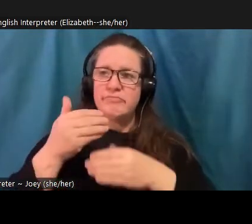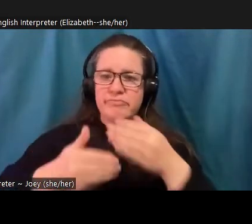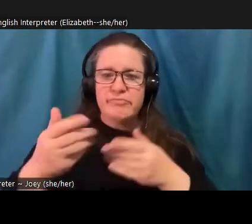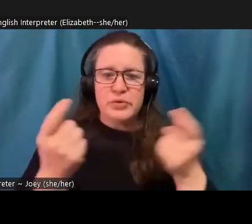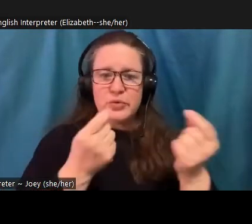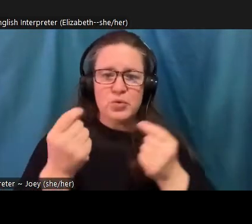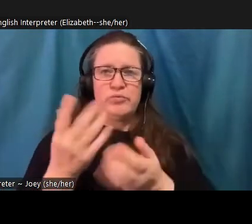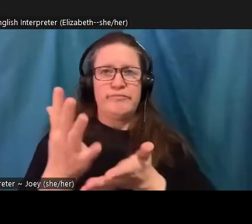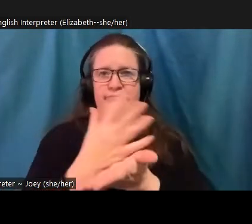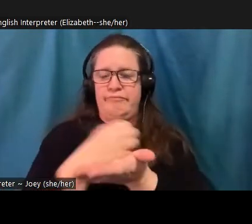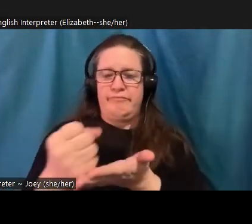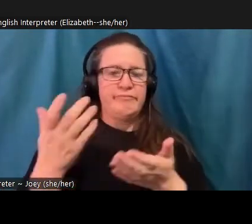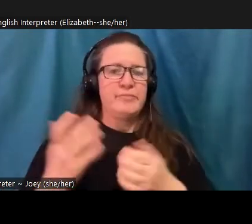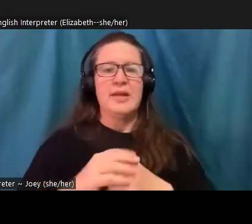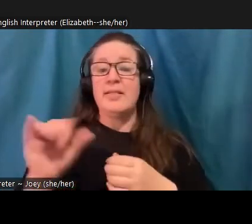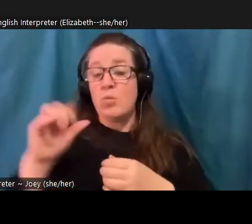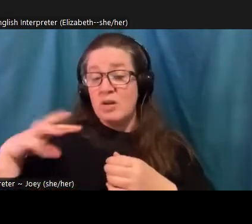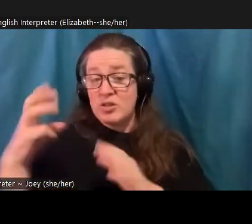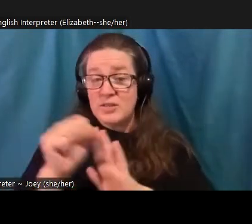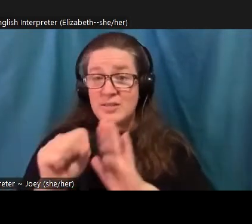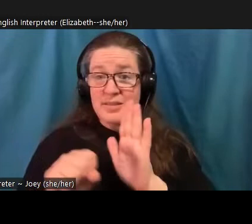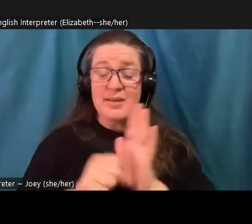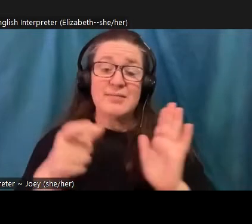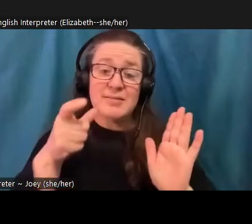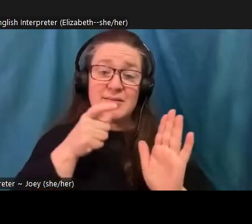regions who can't travel to ancestral sites, or hunt in the